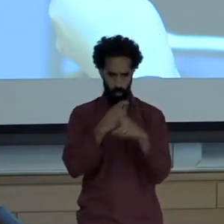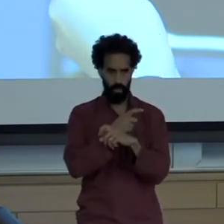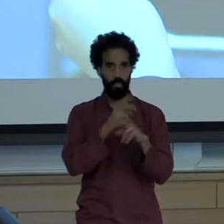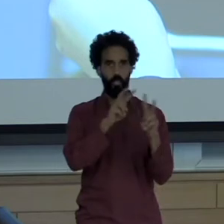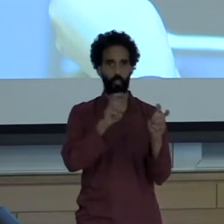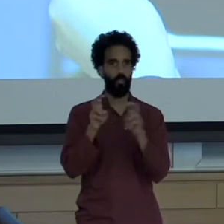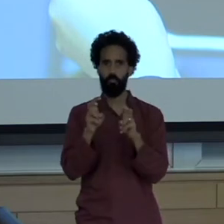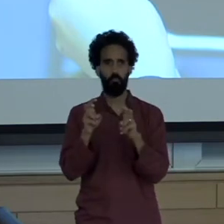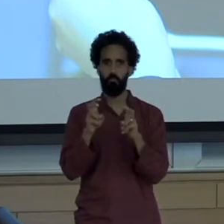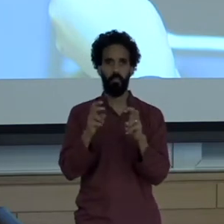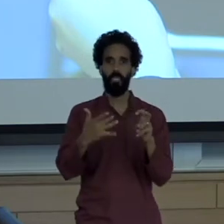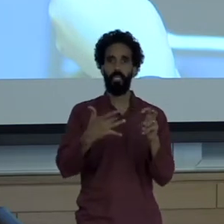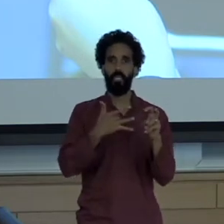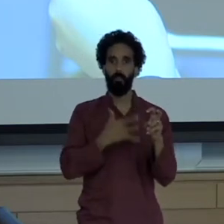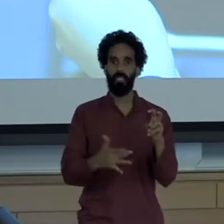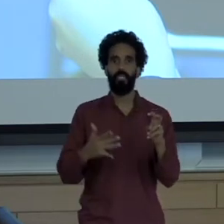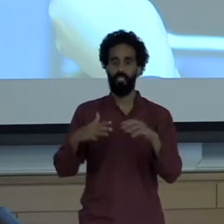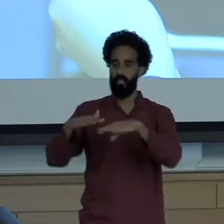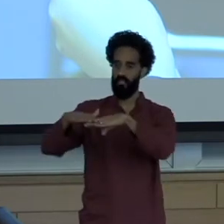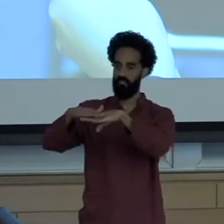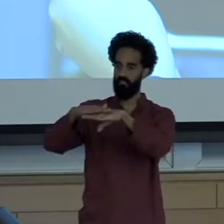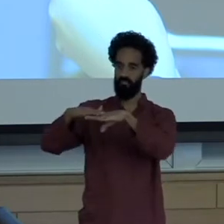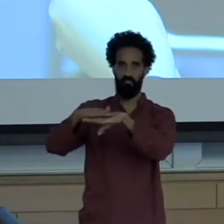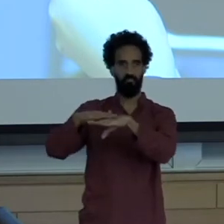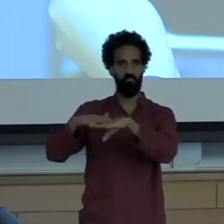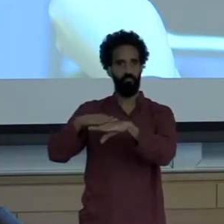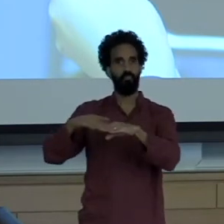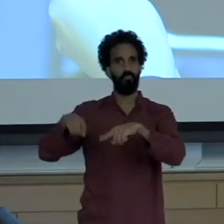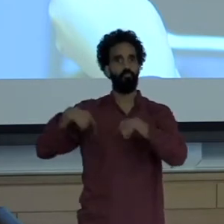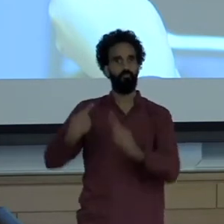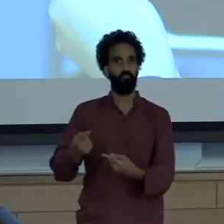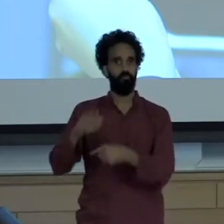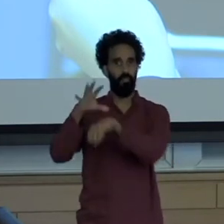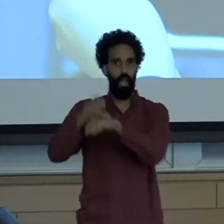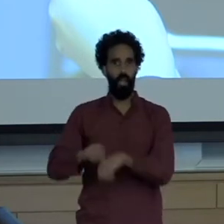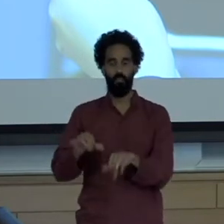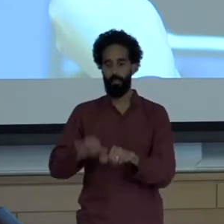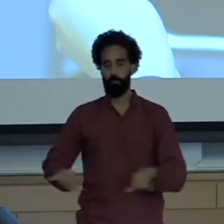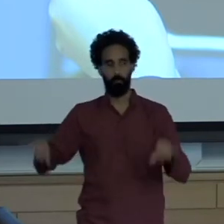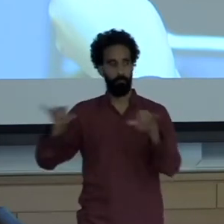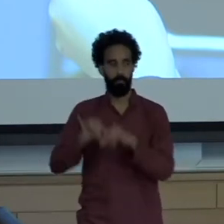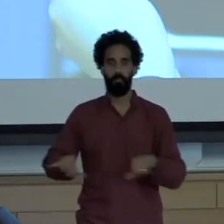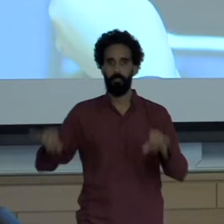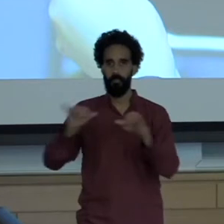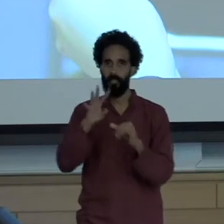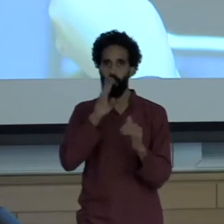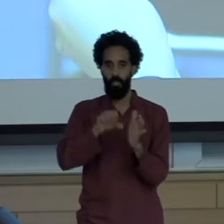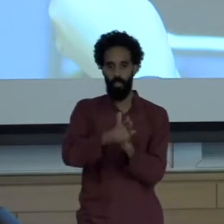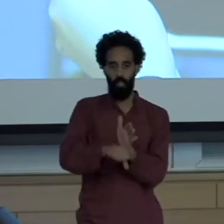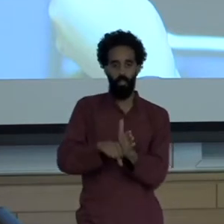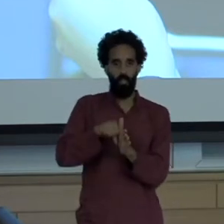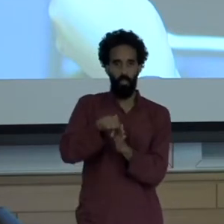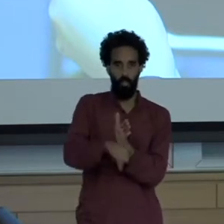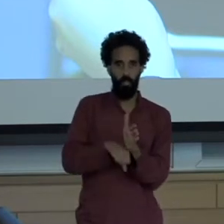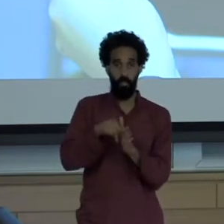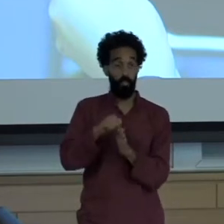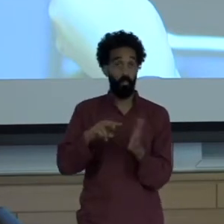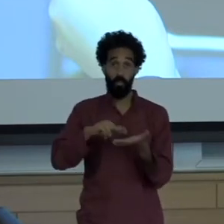Standardized production processes establish routines and what that means that is that what is not readily accessible with a phone call?